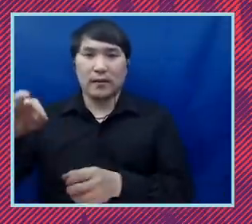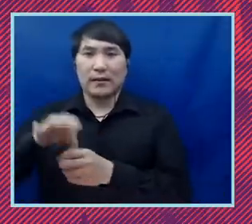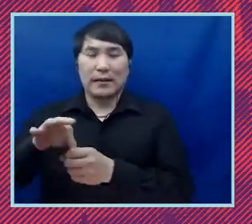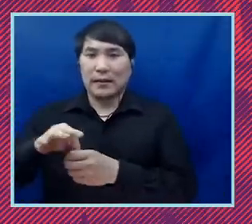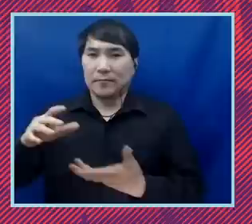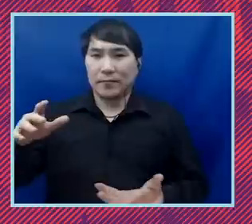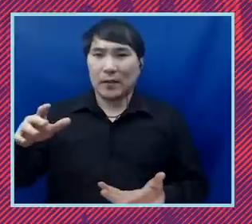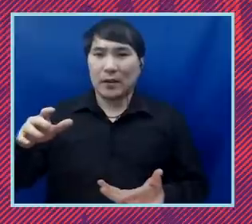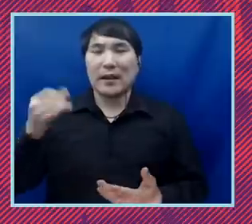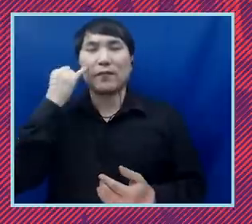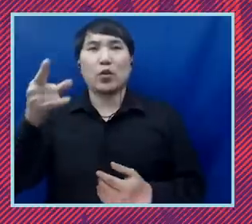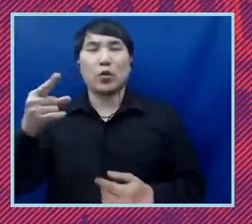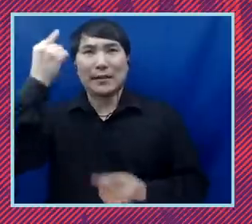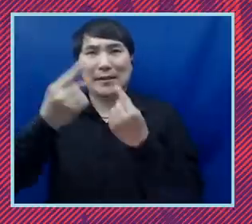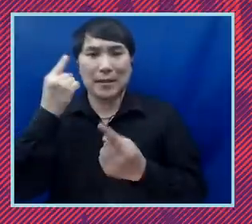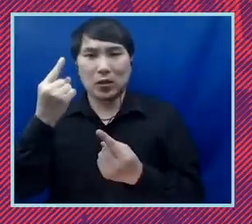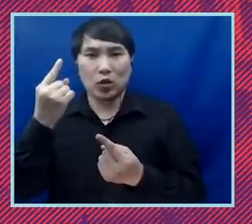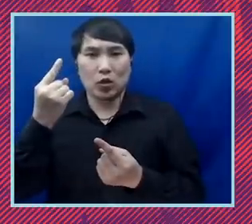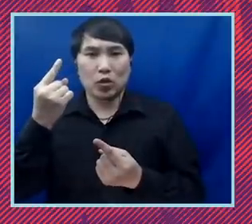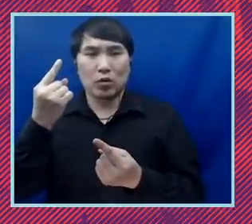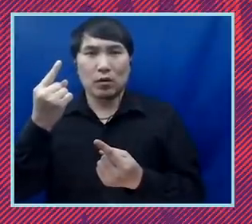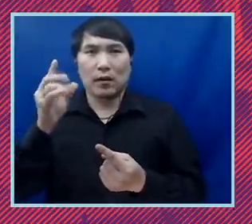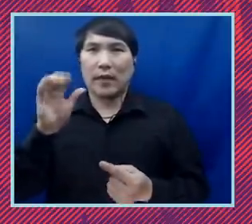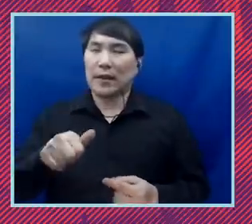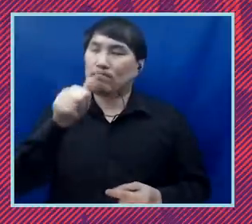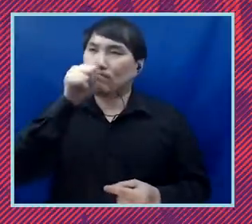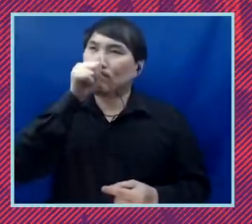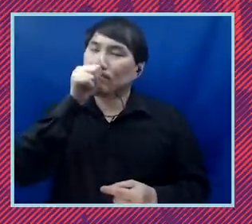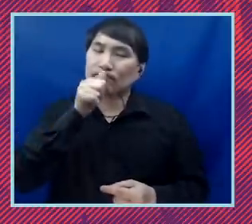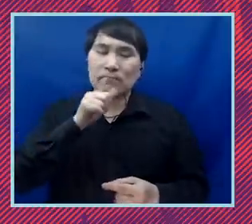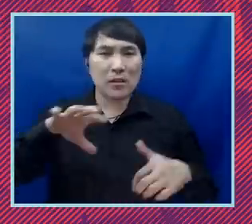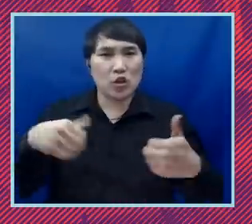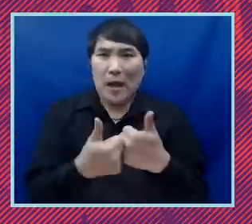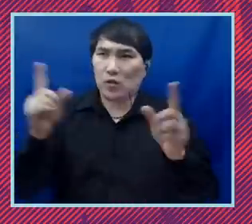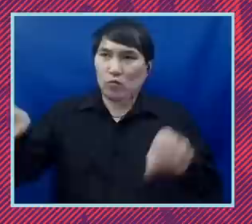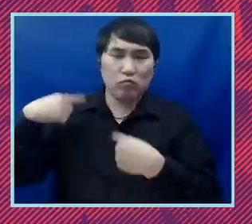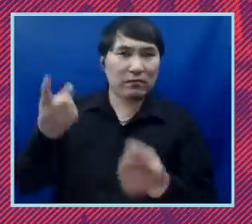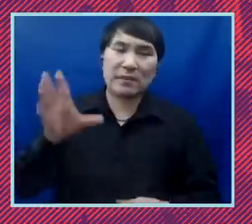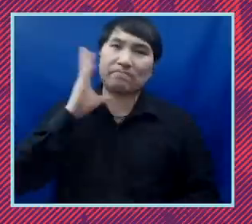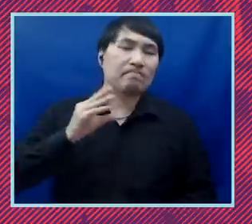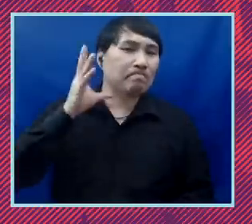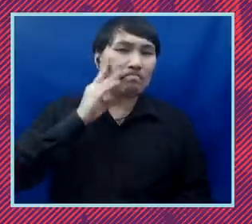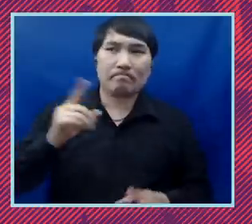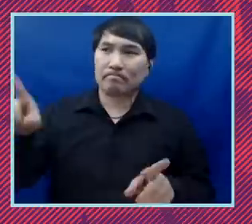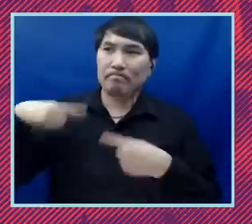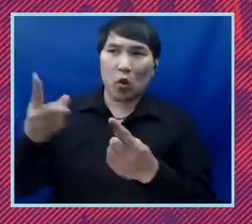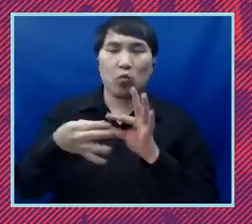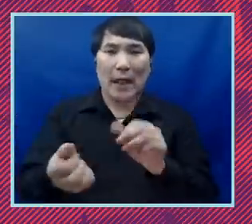a spotlight on the enduring challenge we face on issues related to systemic racism.